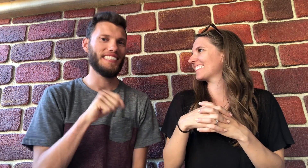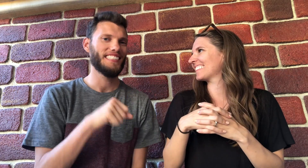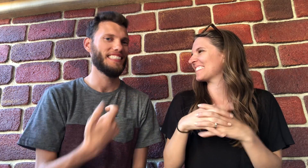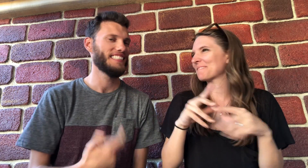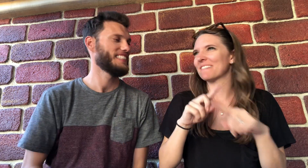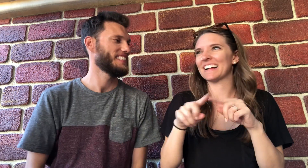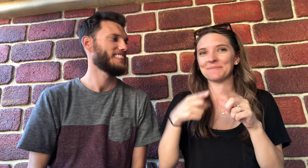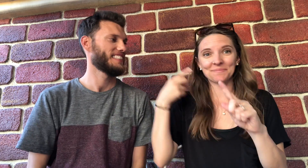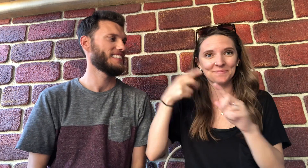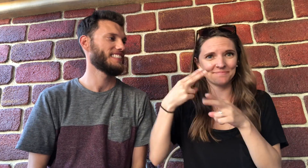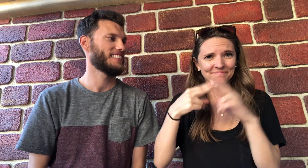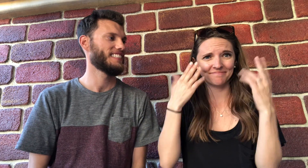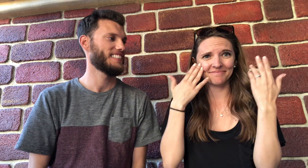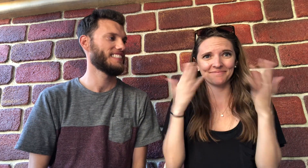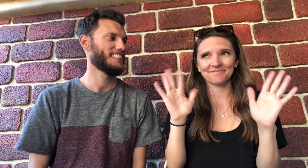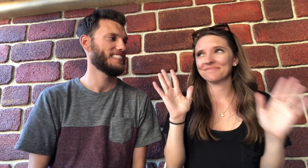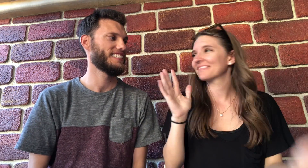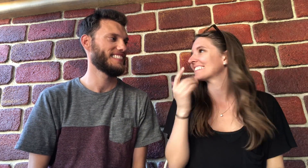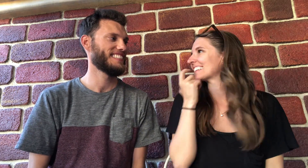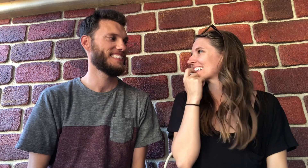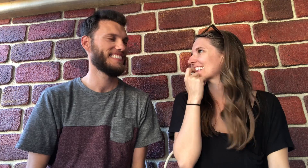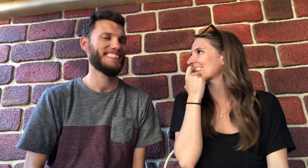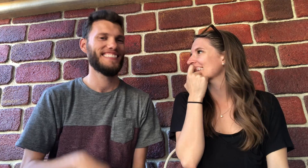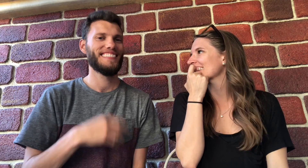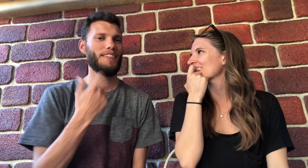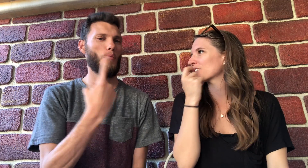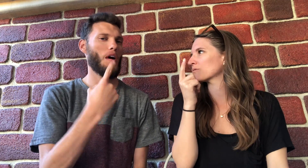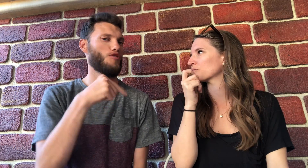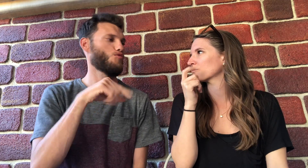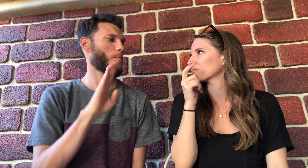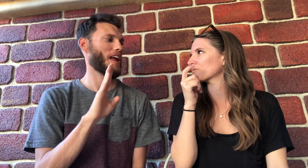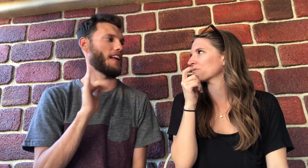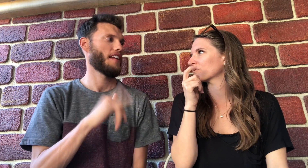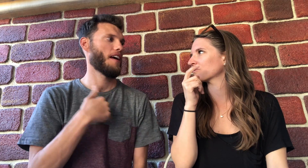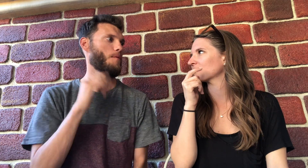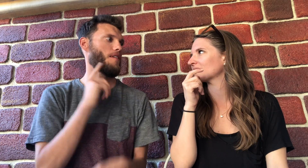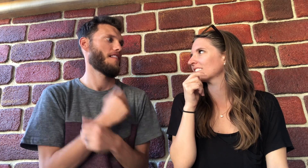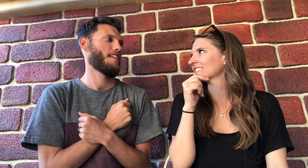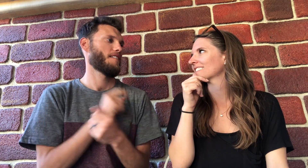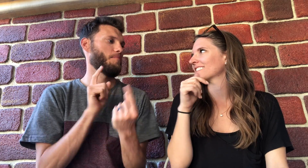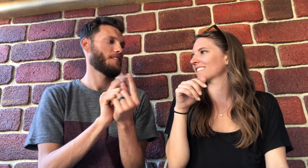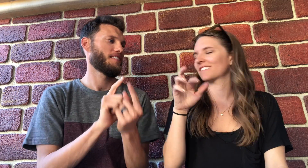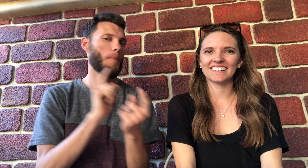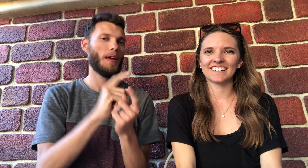But I don't know their name. One quarterback that I would love to meet